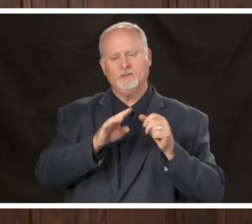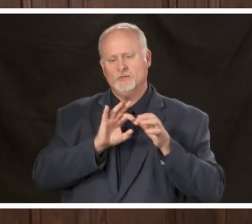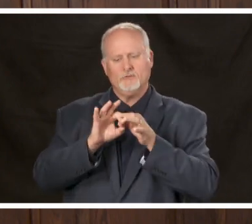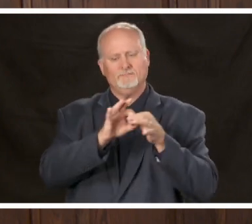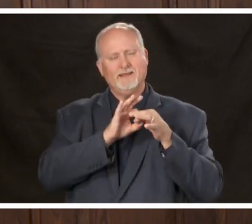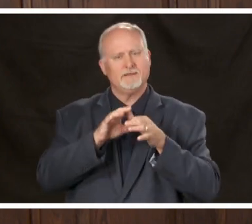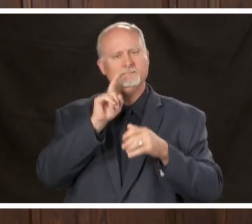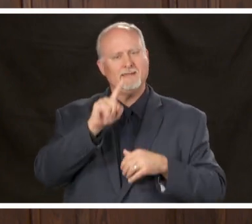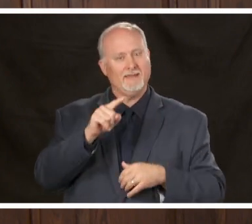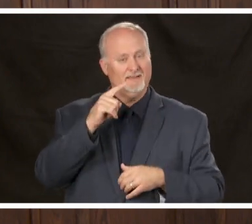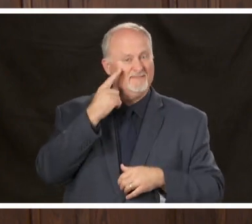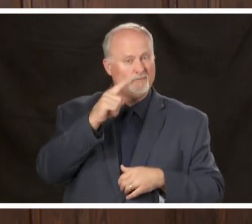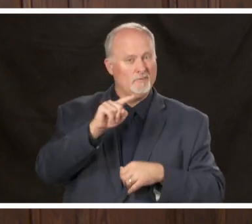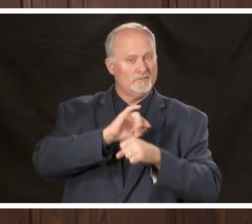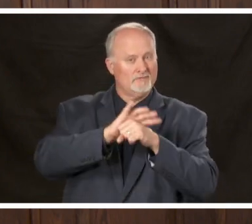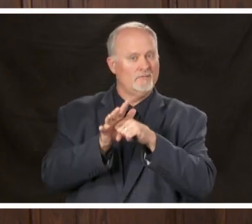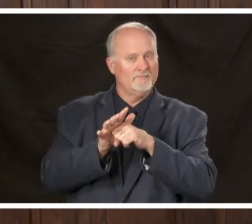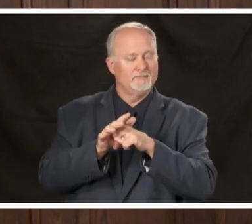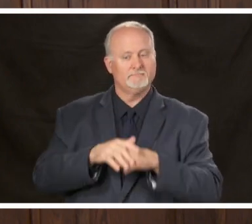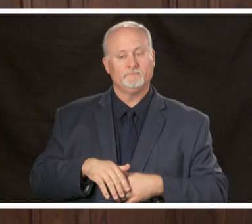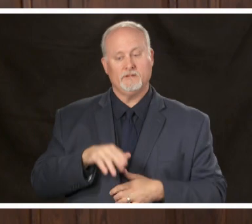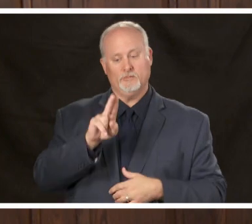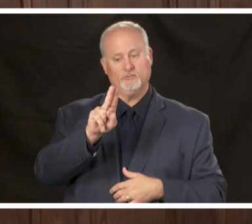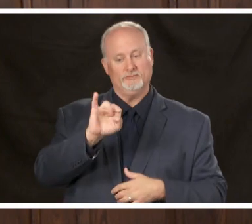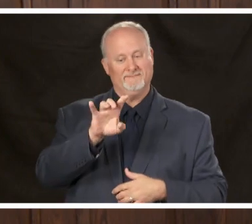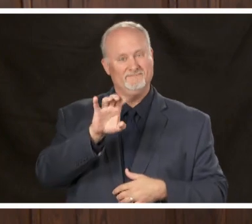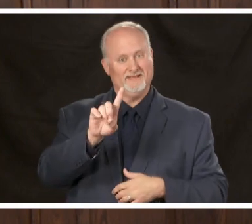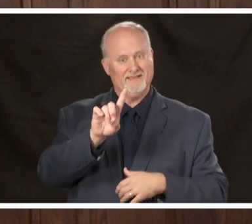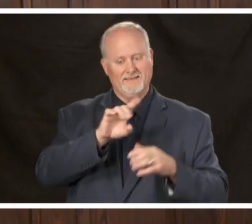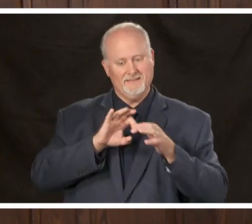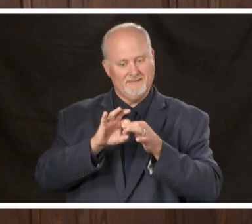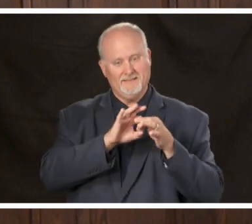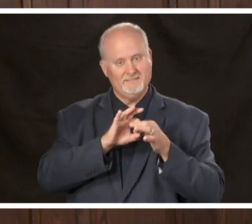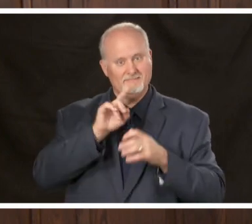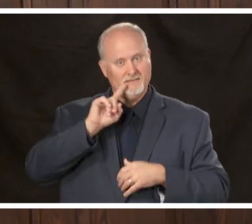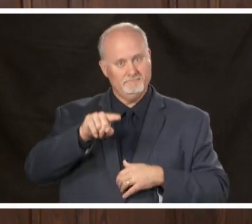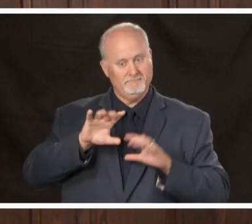COVID-19 the unified command has been working diligently in order to provide